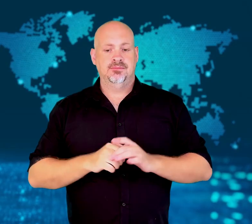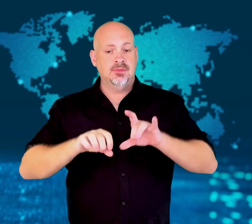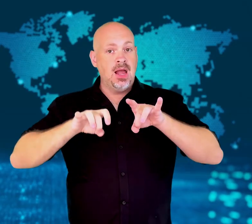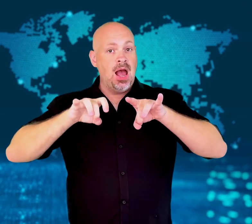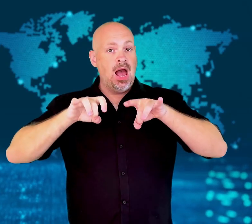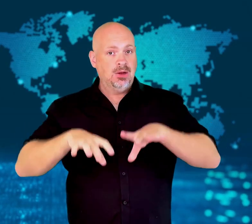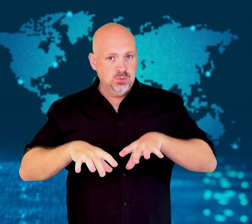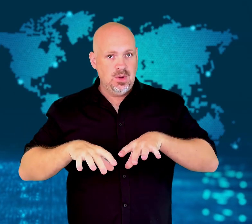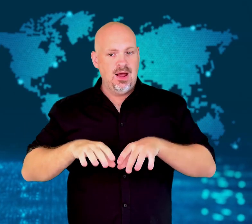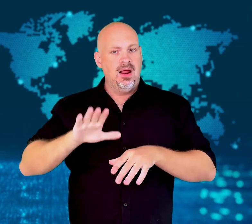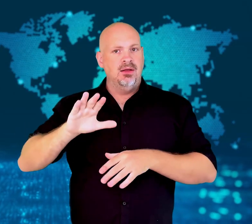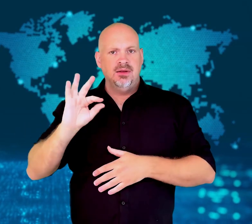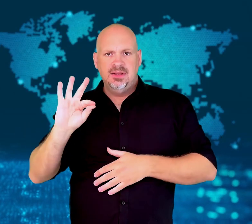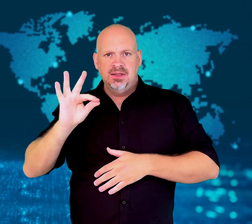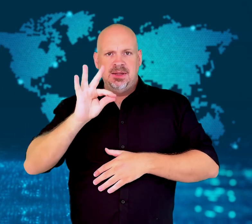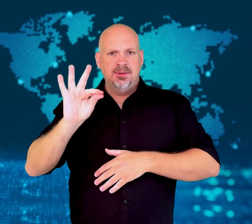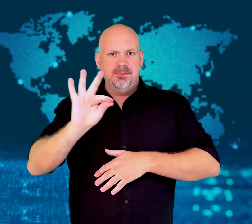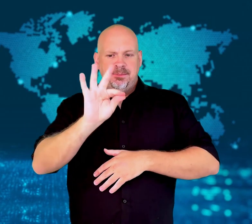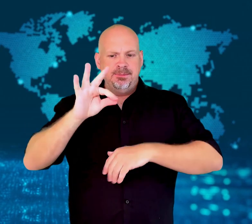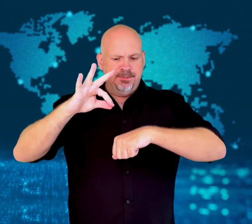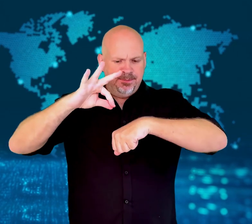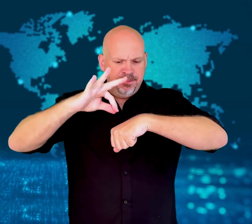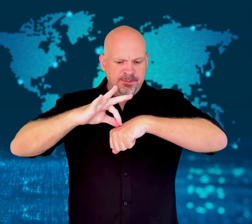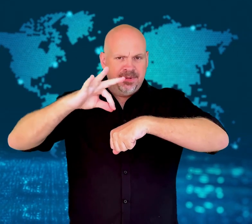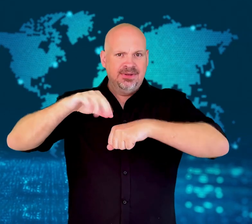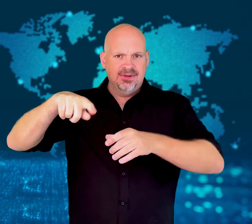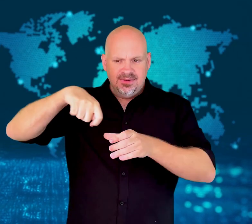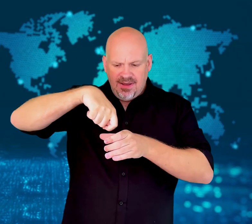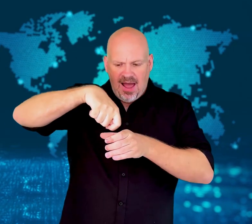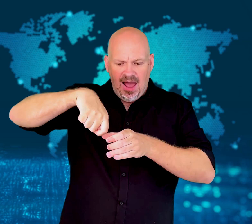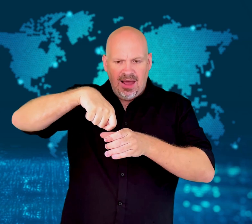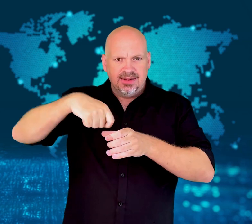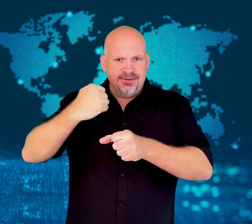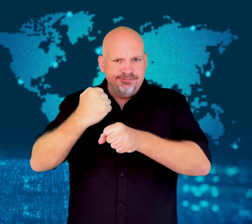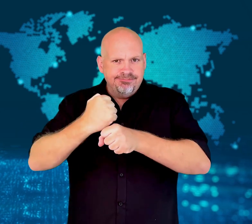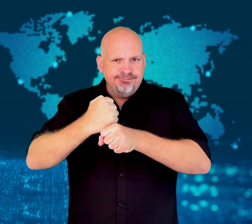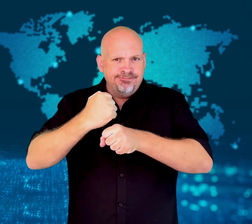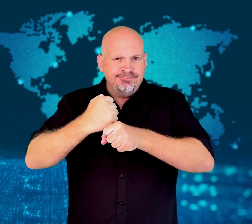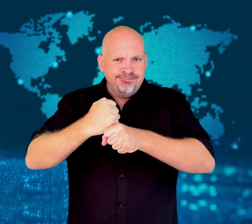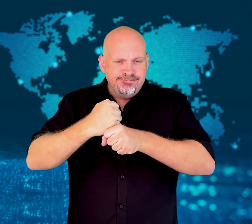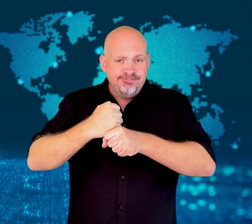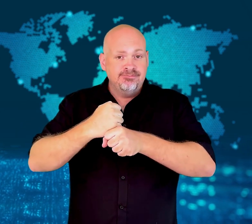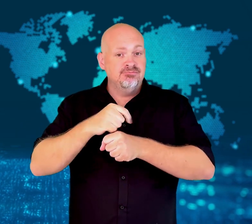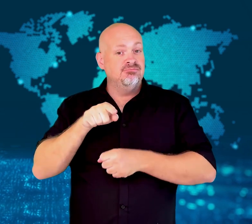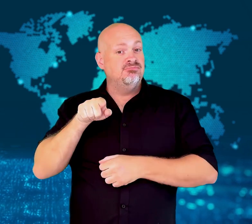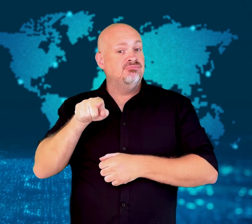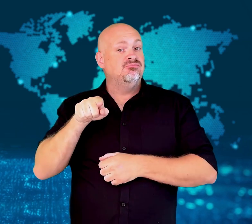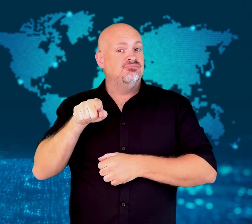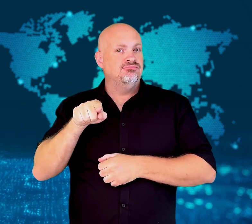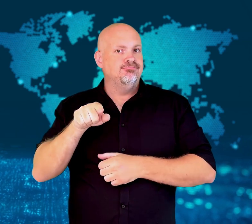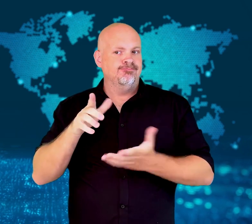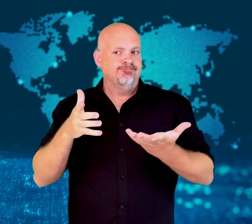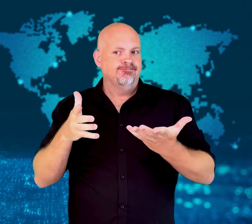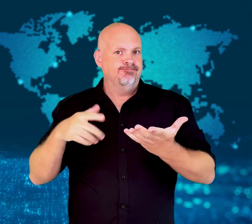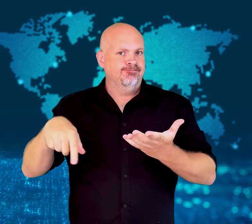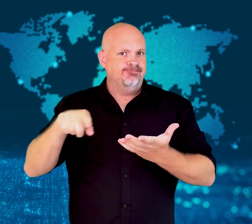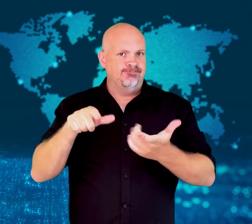[GAVIN]: Honey bees in Australia have been put into lockdown